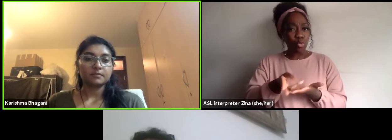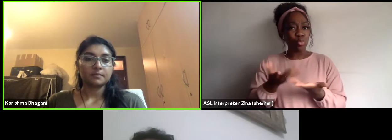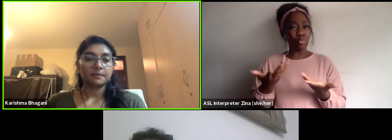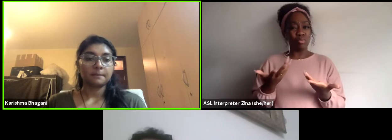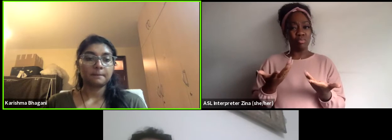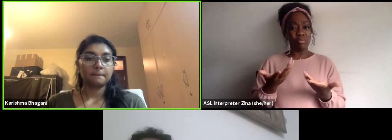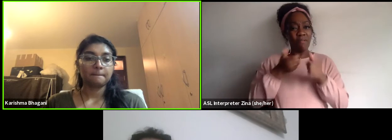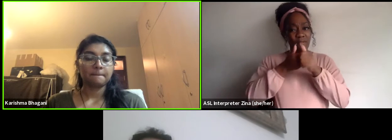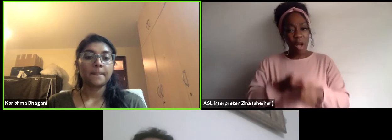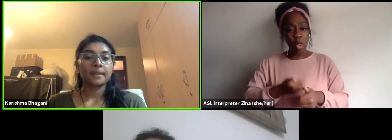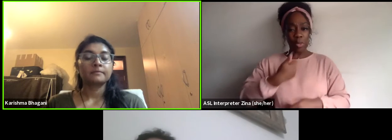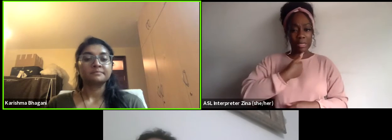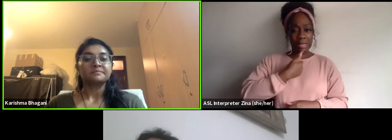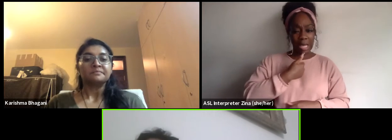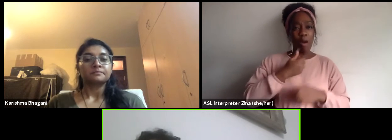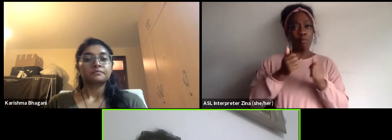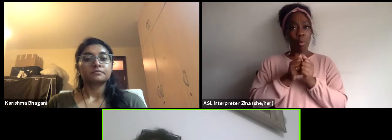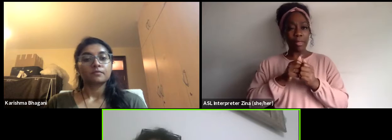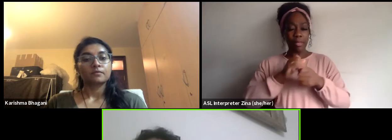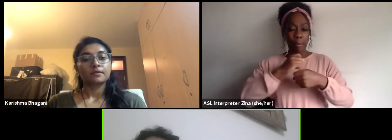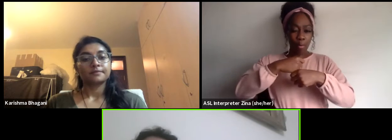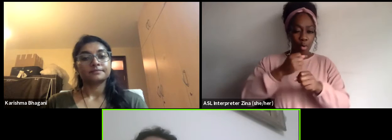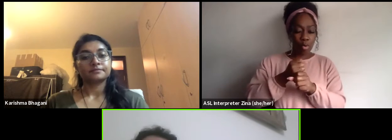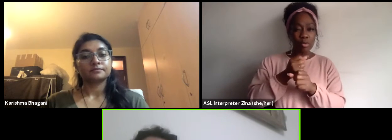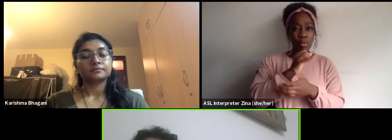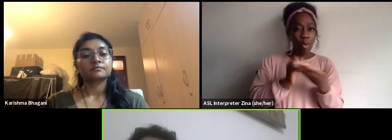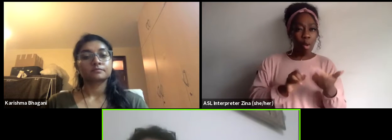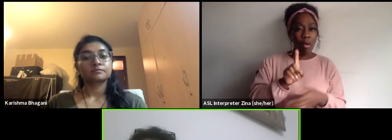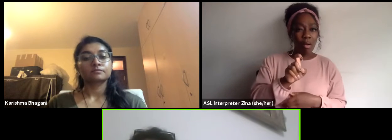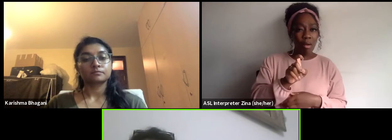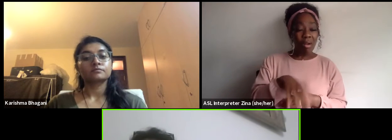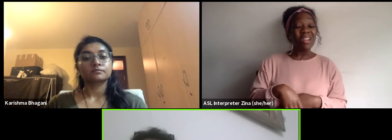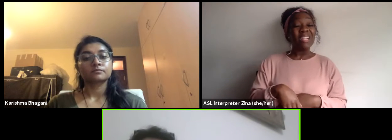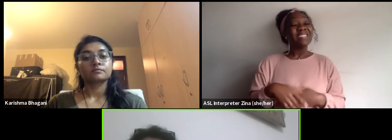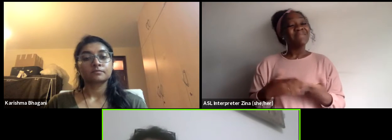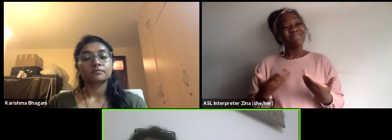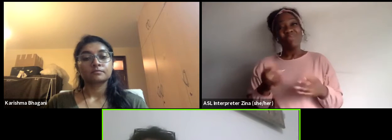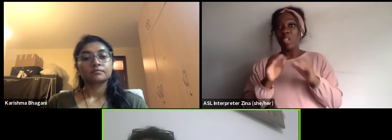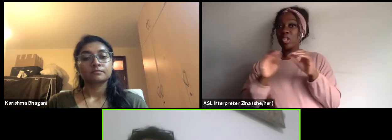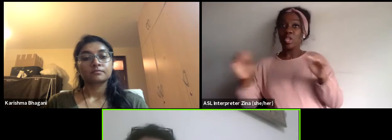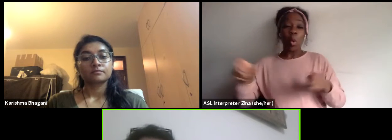Yeah, there is no recipe but there is a strategy for that and thank you for asking this question